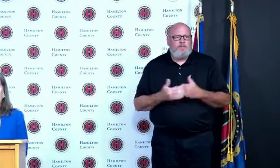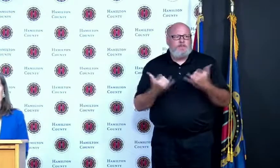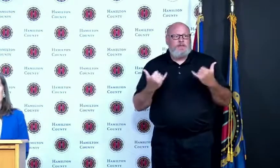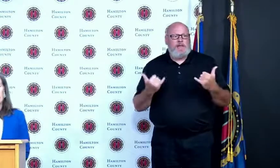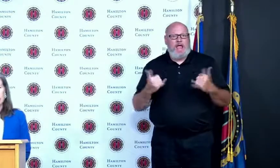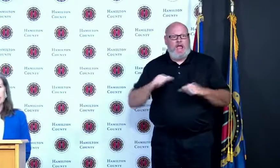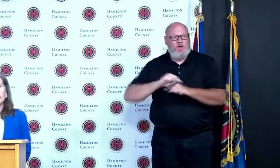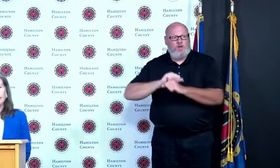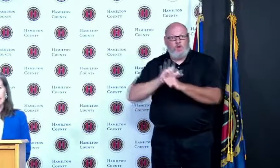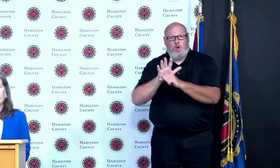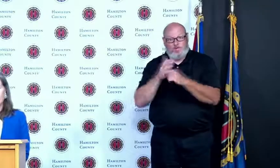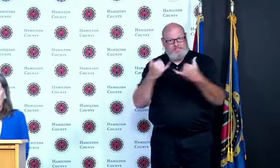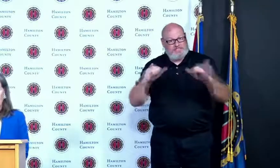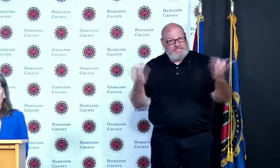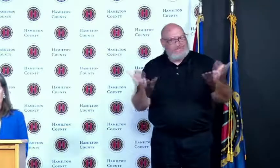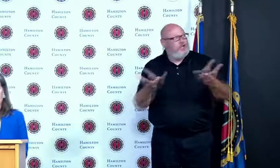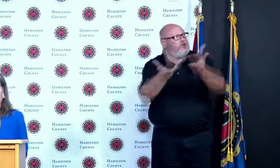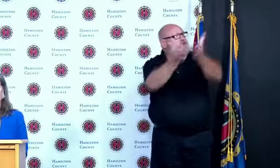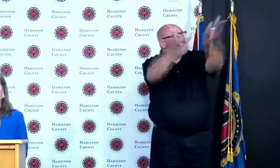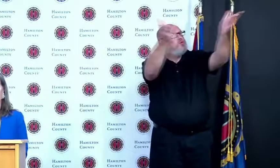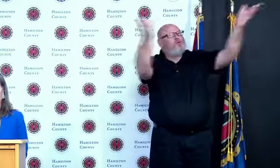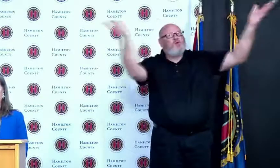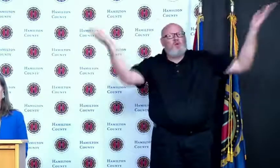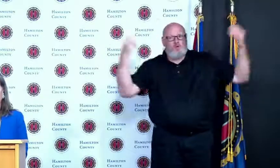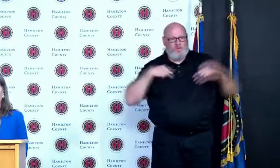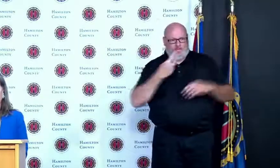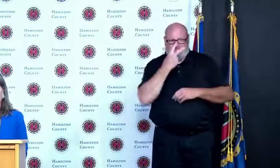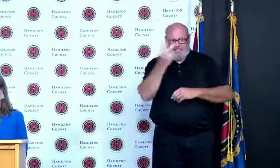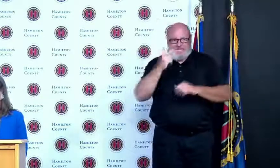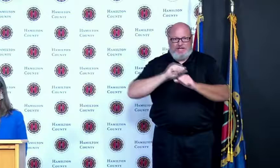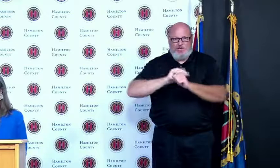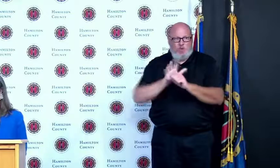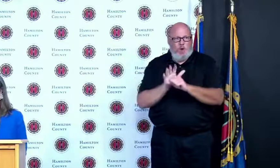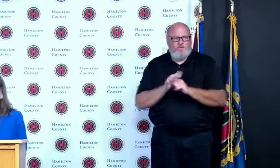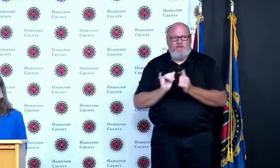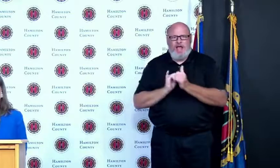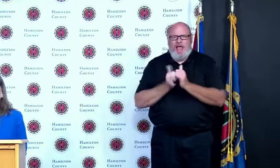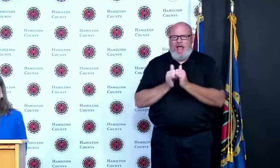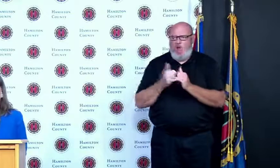and the most effective way to keep from getting this virus is to get a vaccine